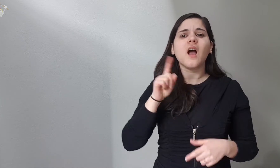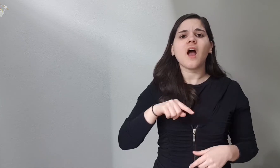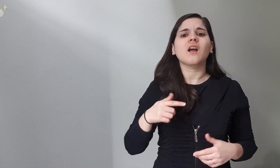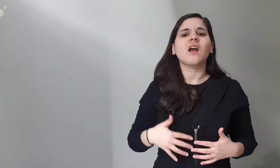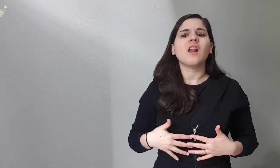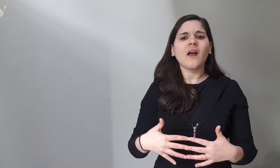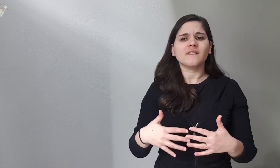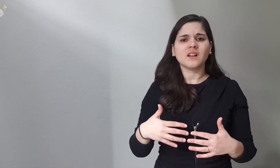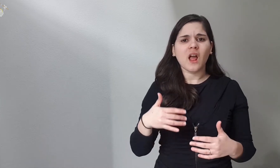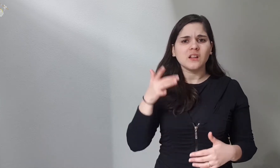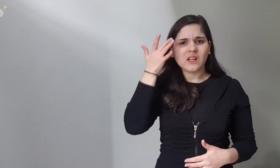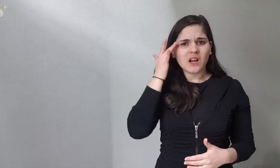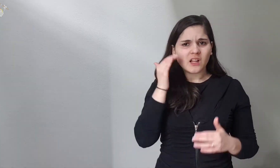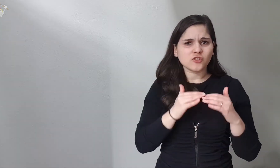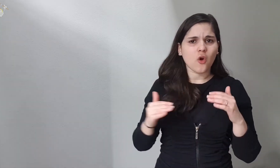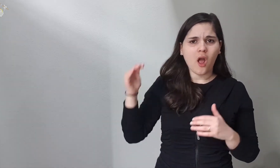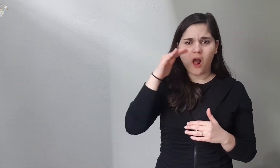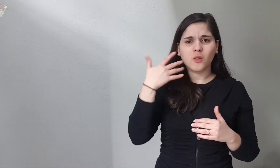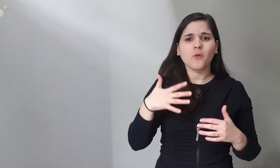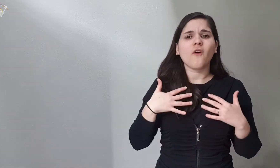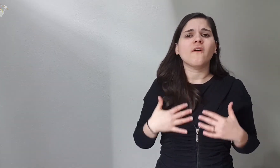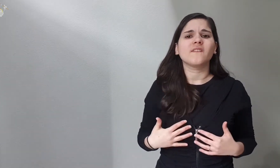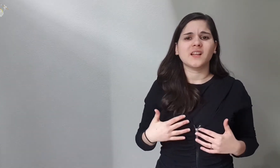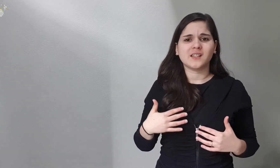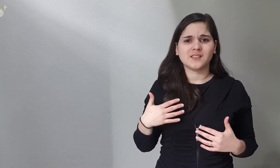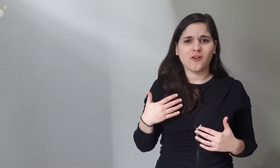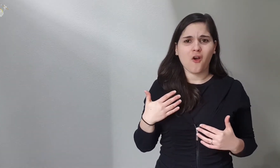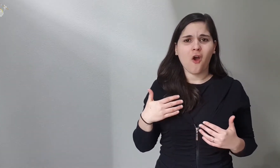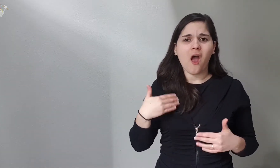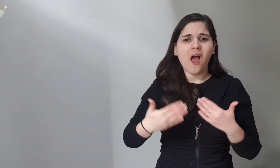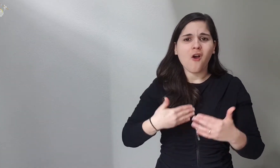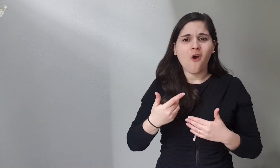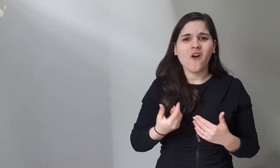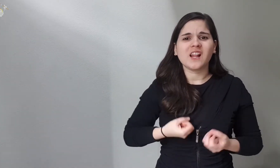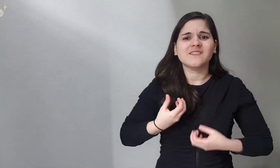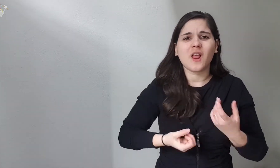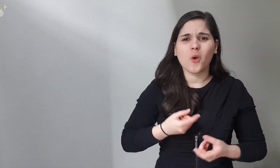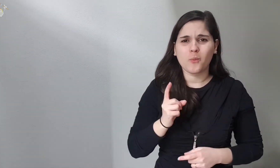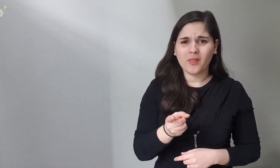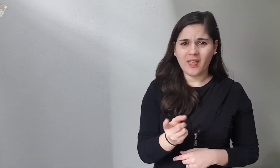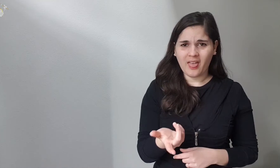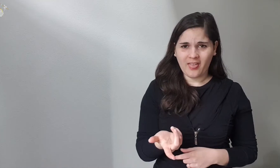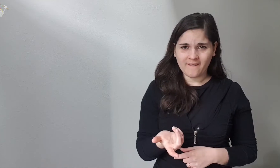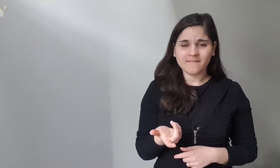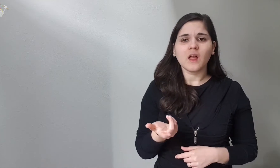Pregnancy is at high risk because the body is still in the development phase,